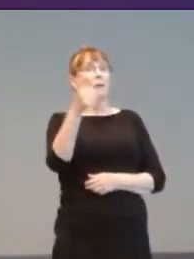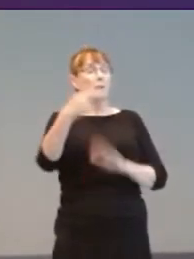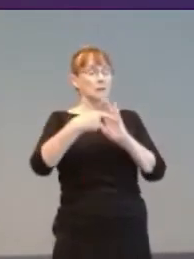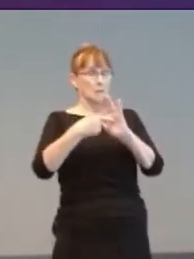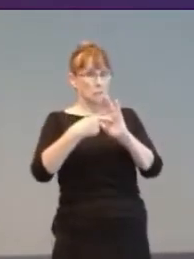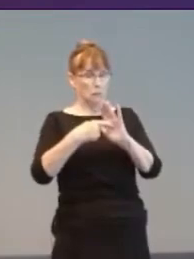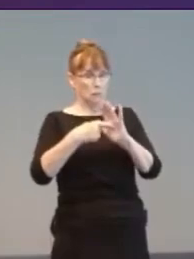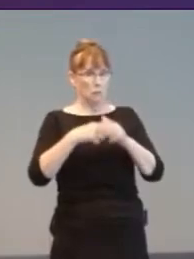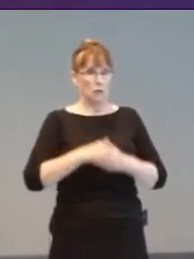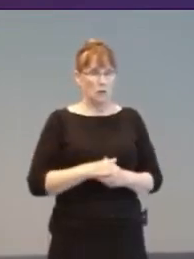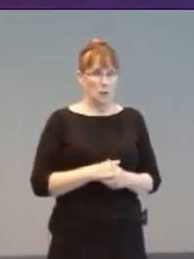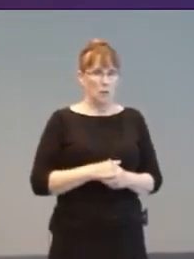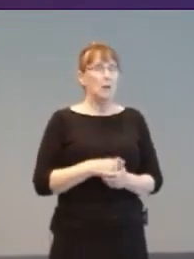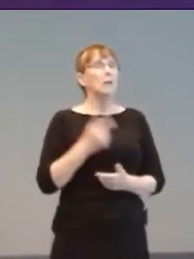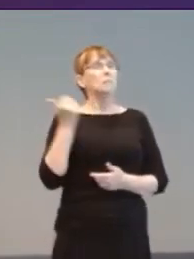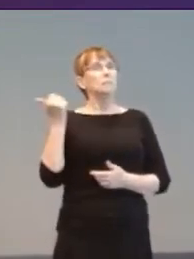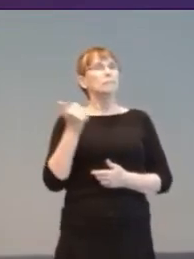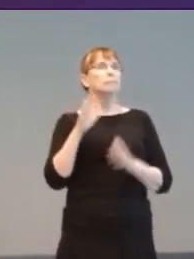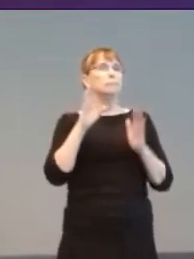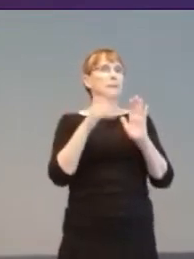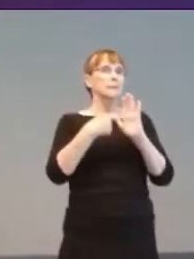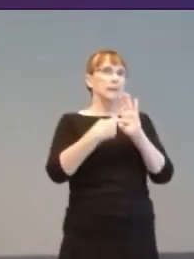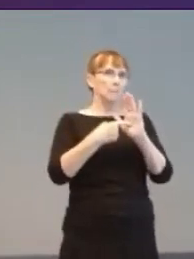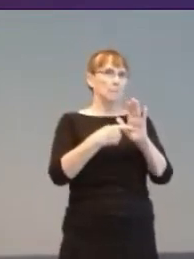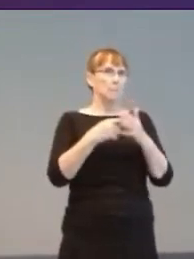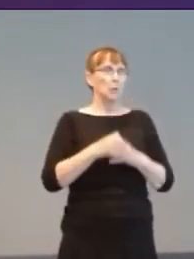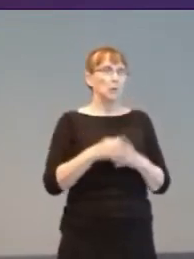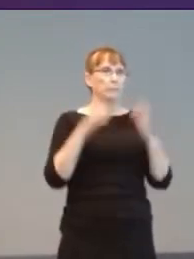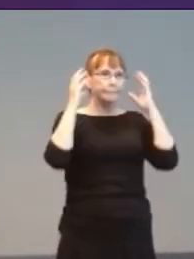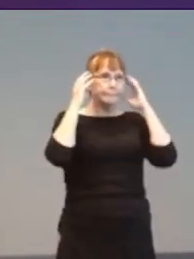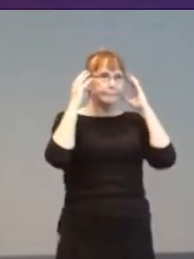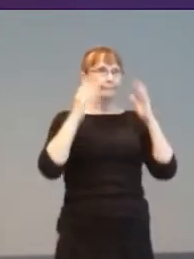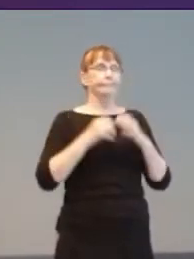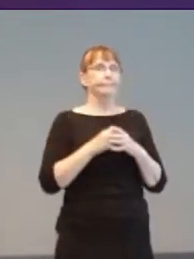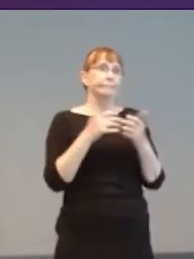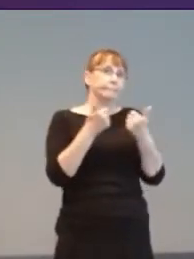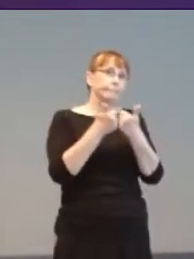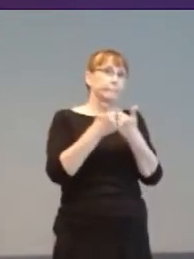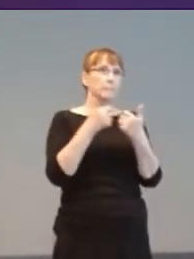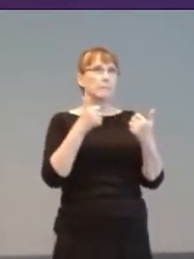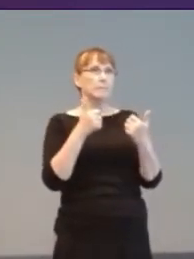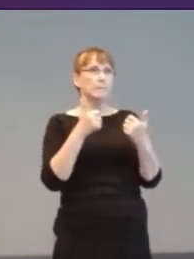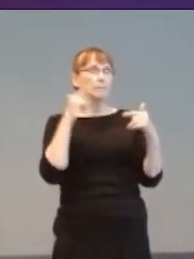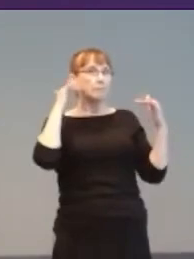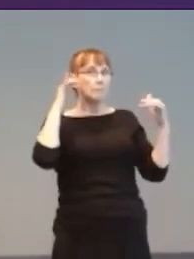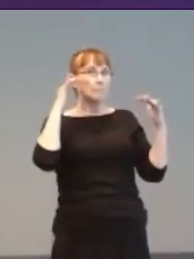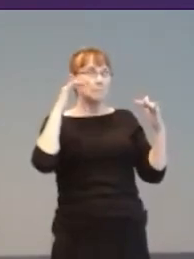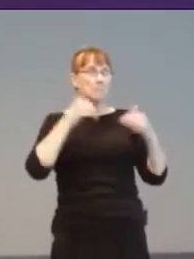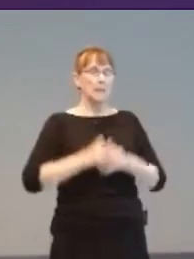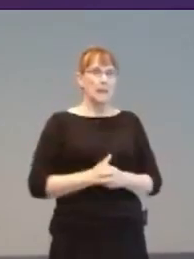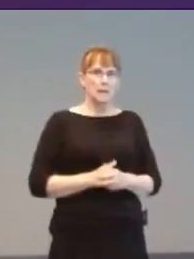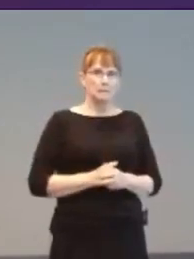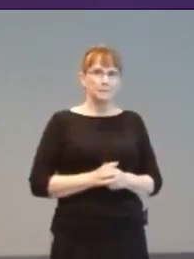white robes and headwear likely navigating audio game menus via Wii-remote alone.